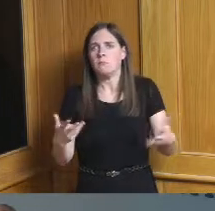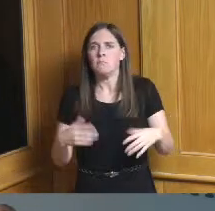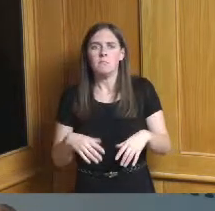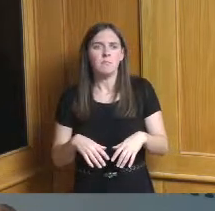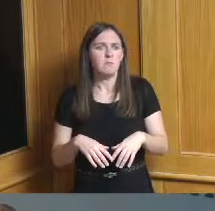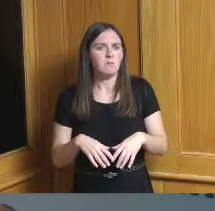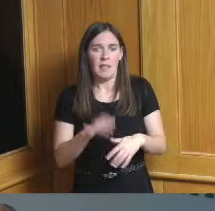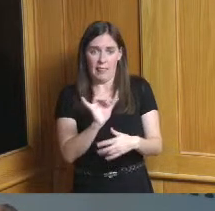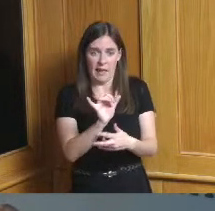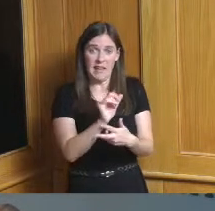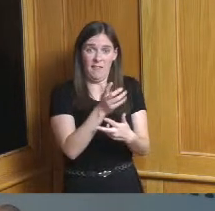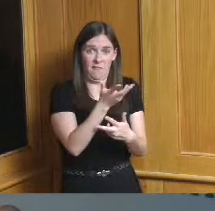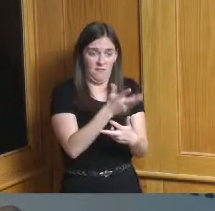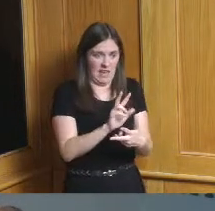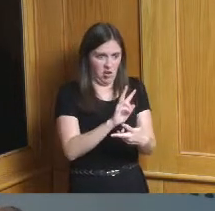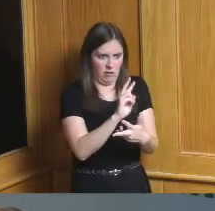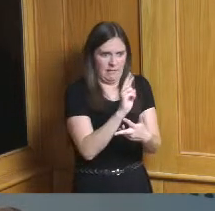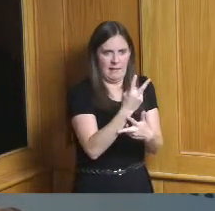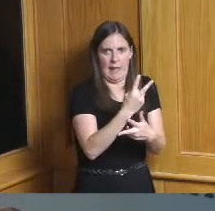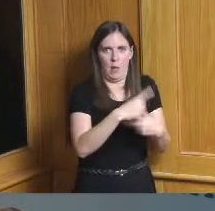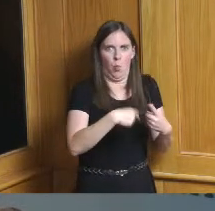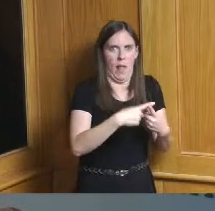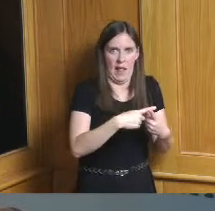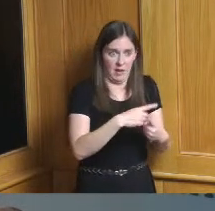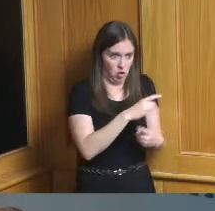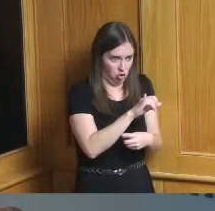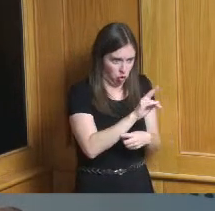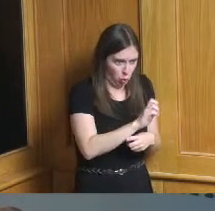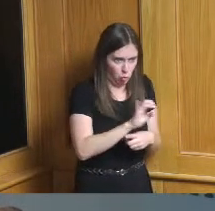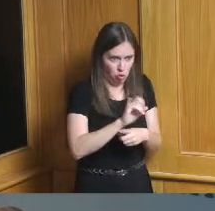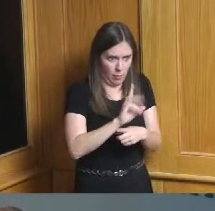shot that we should advise them on yeah great question so the booster shot